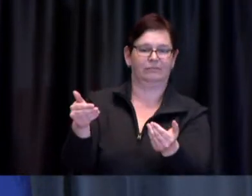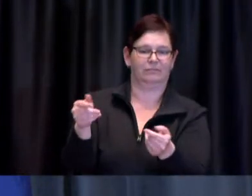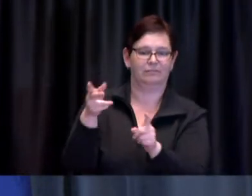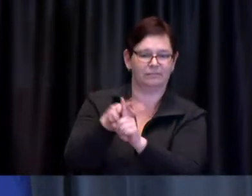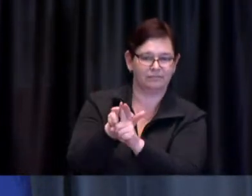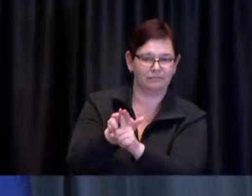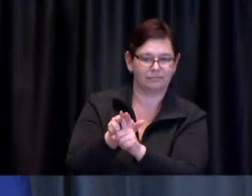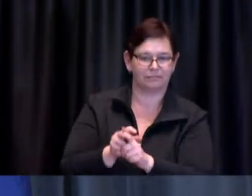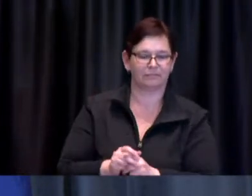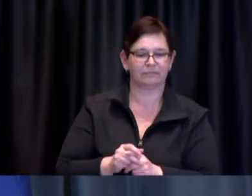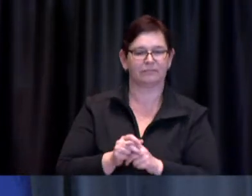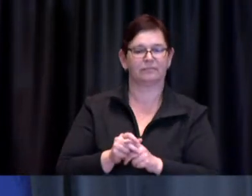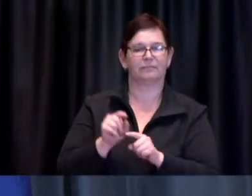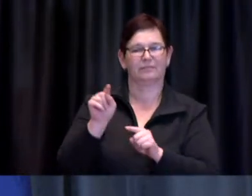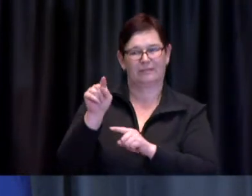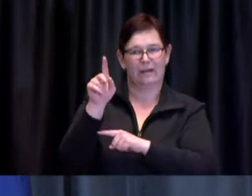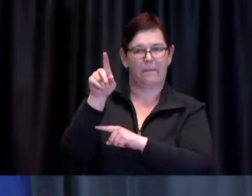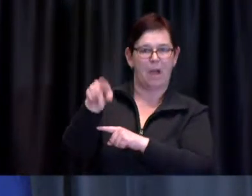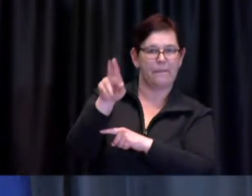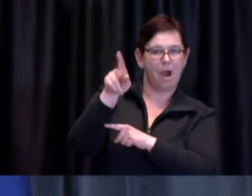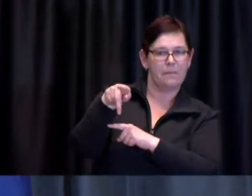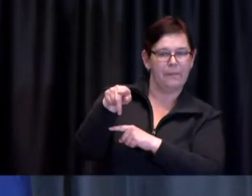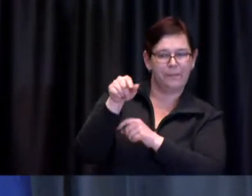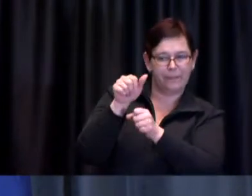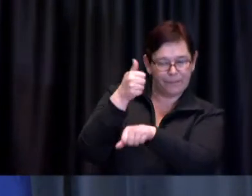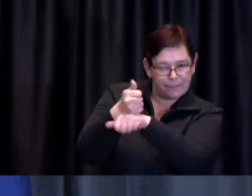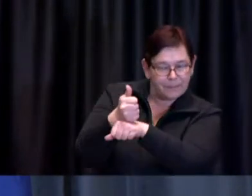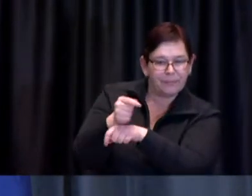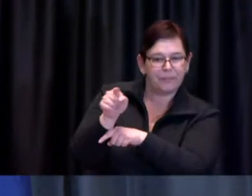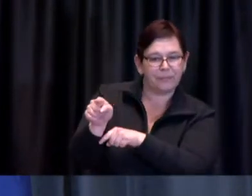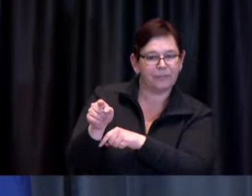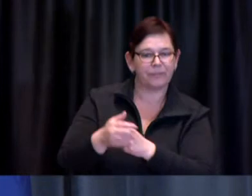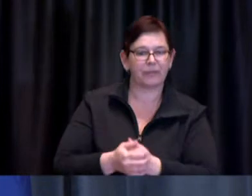pop-up or mobile clinics launched those clinics like we talked about are coordinated